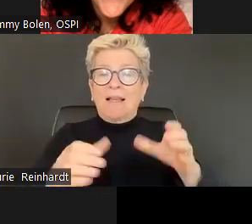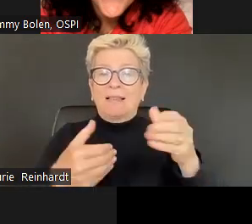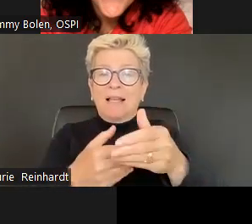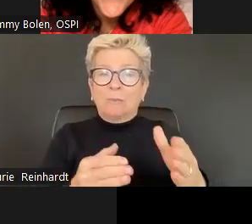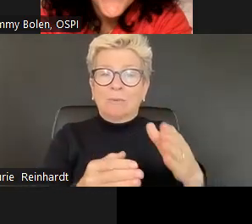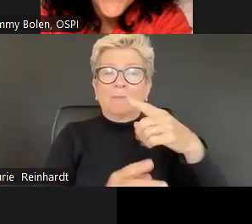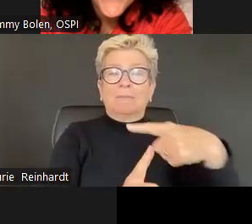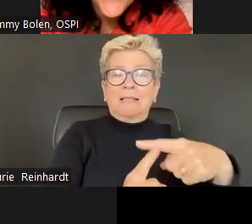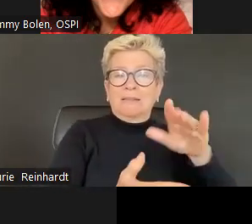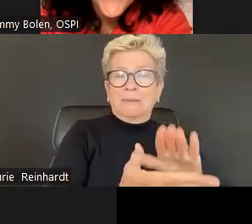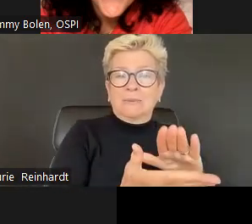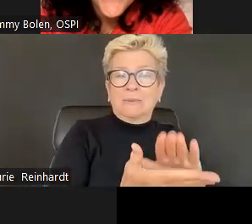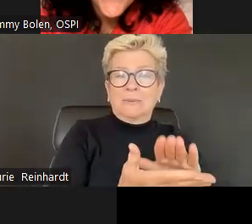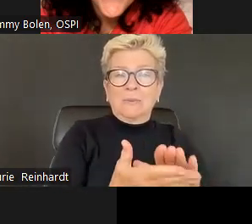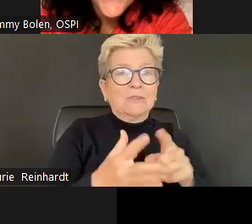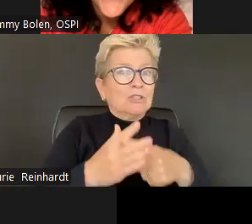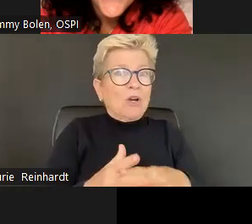We hope that with this webinar, it helps you consider opportunities to increase belonging in your school and in your